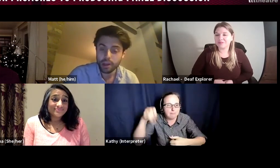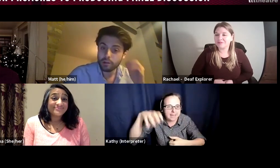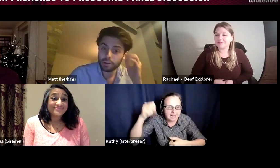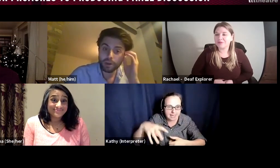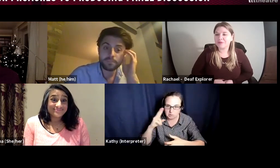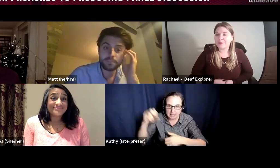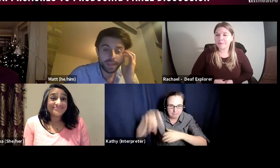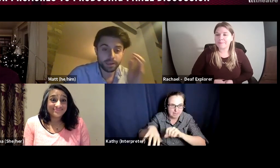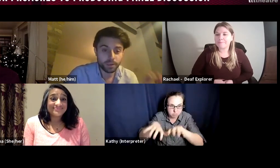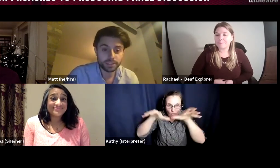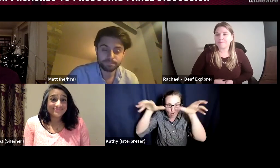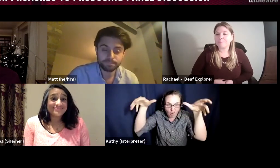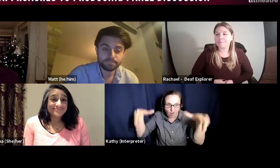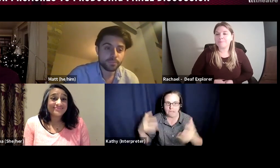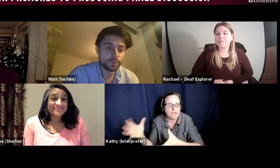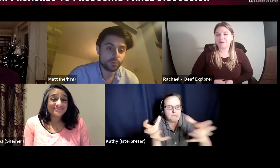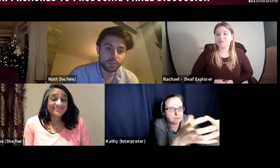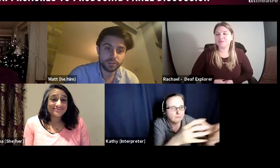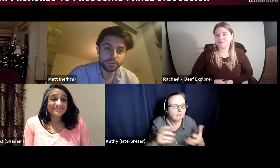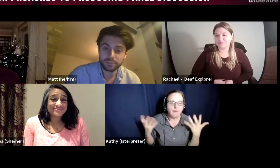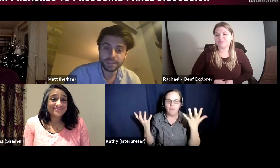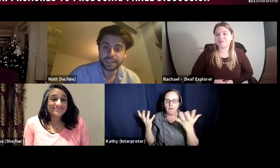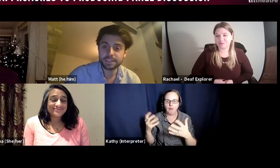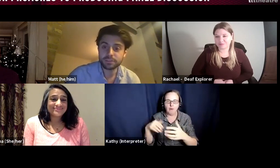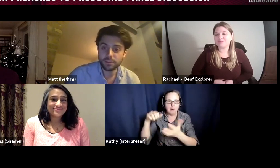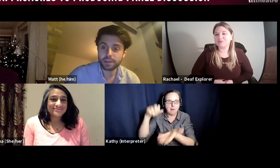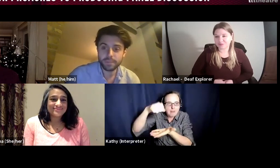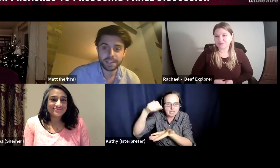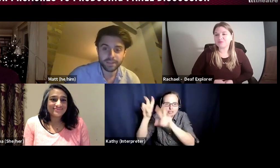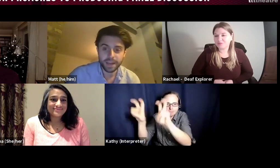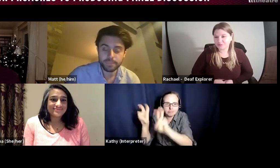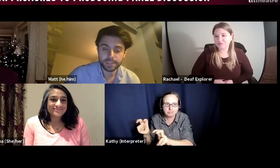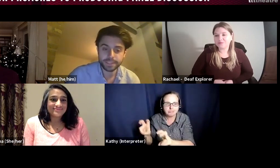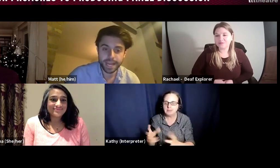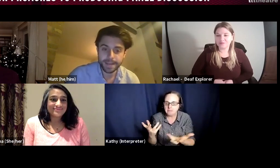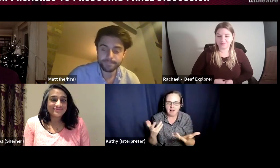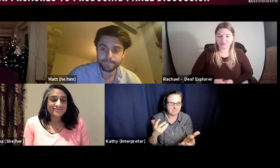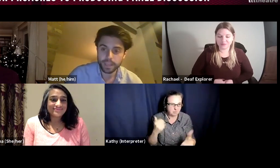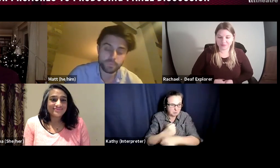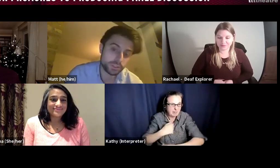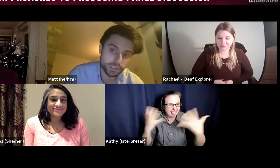or it might be making a budget. But all you do is you try to make an event happen. A producer